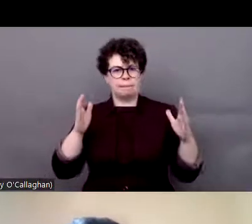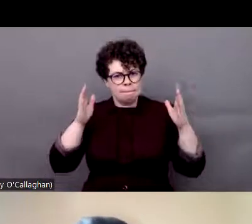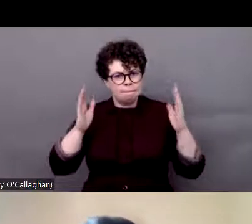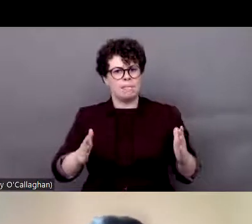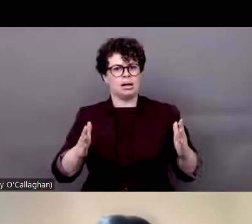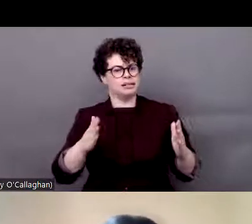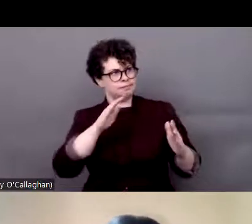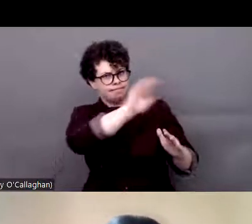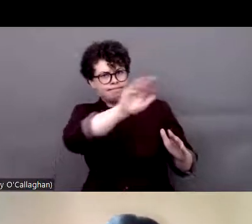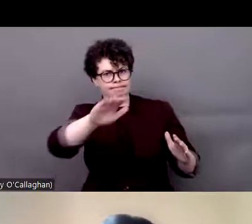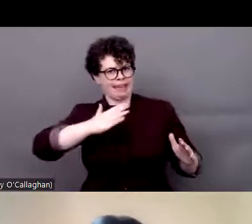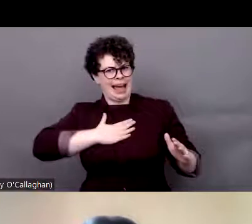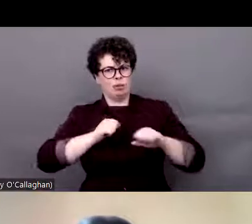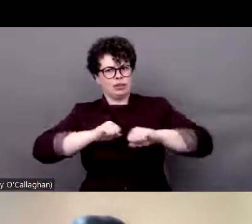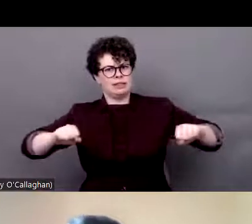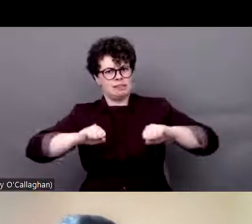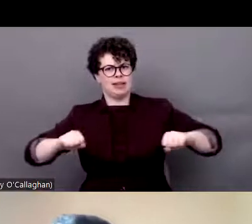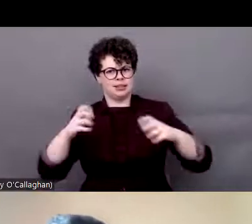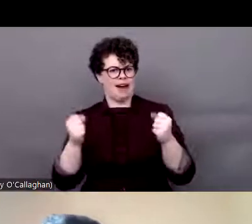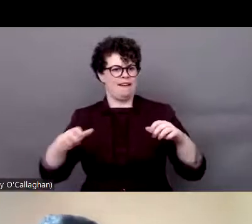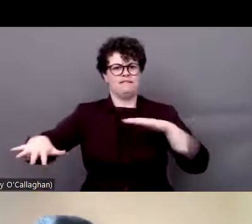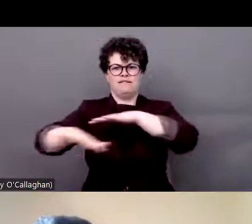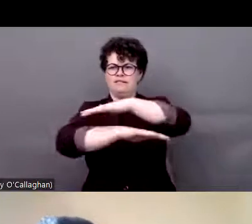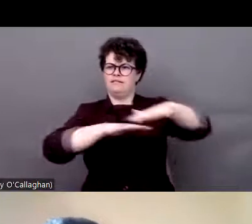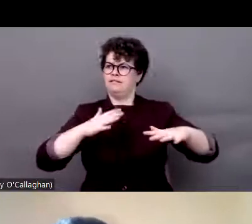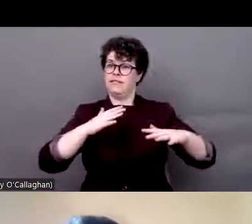spaces and understanding their place in society and fighting for